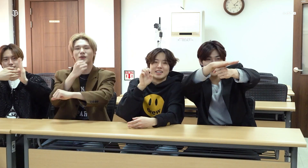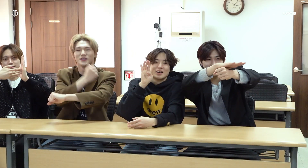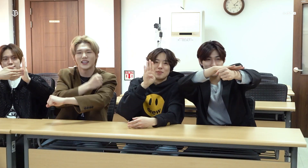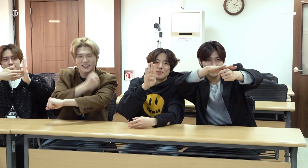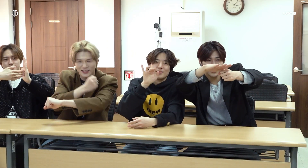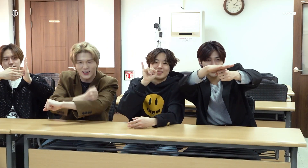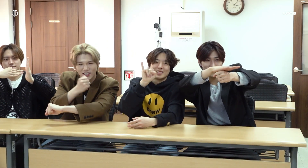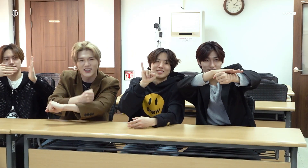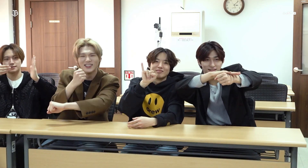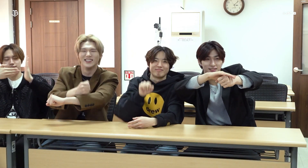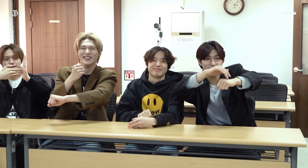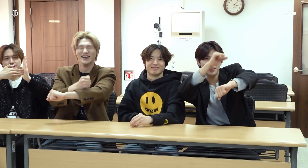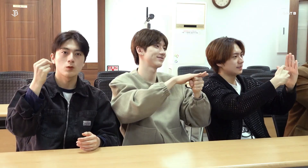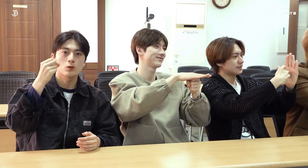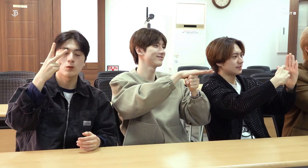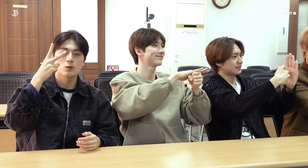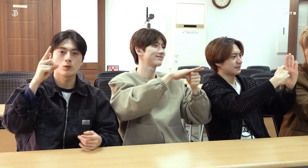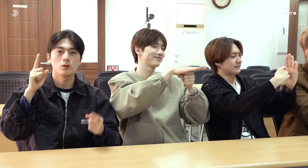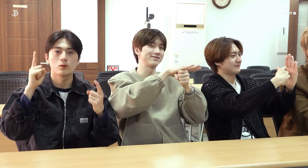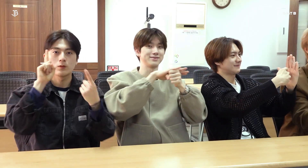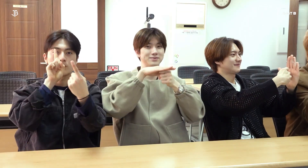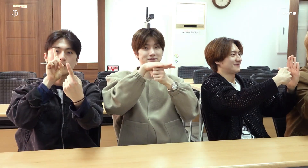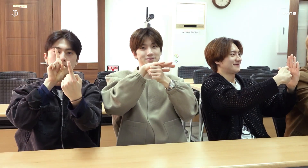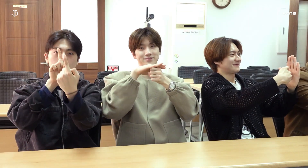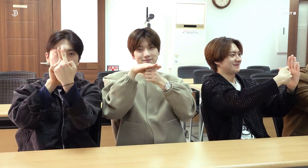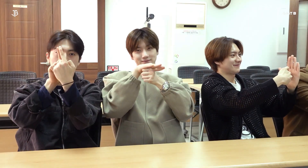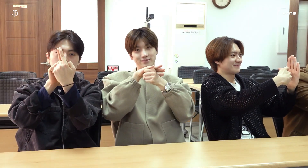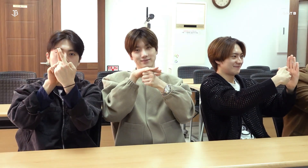'Good job' 'The end'